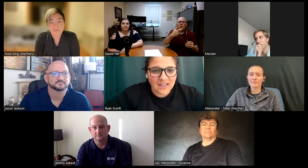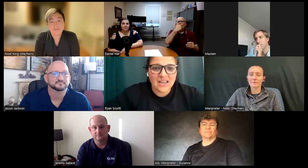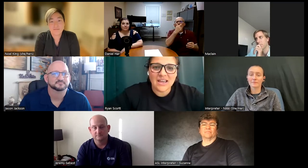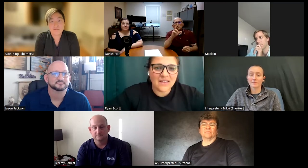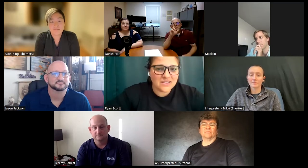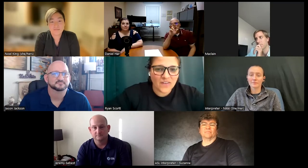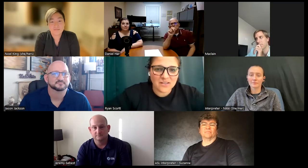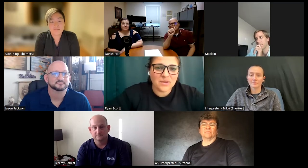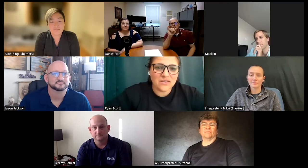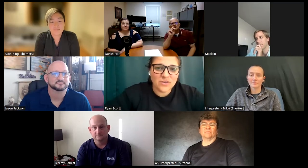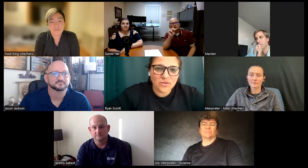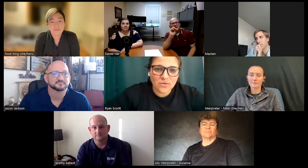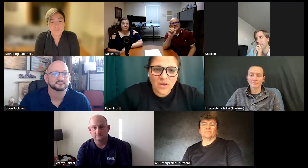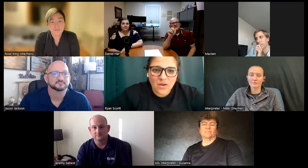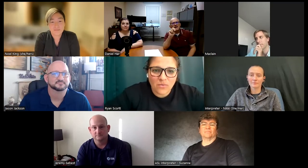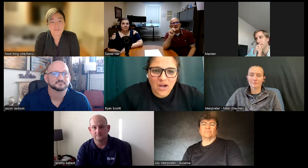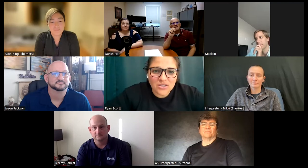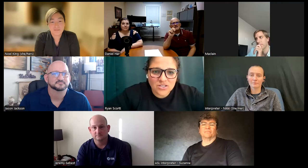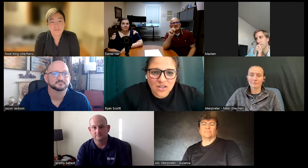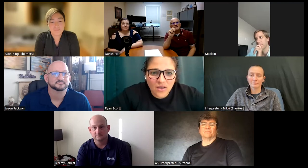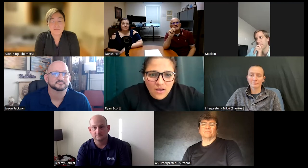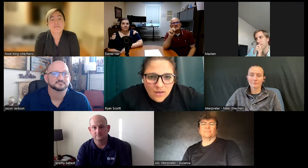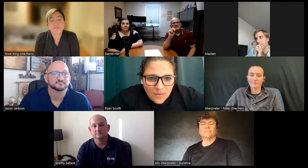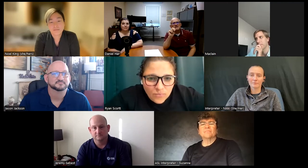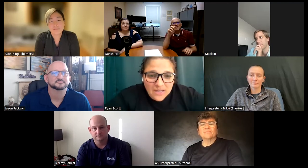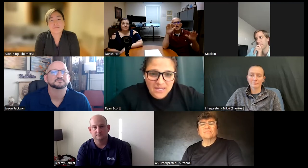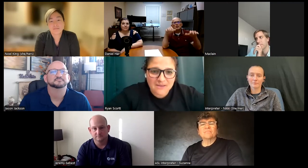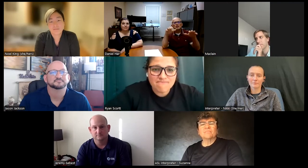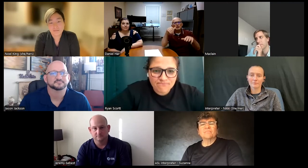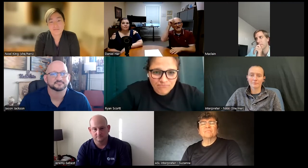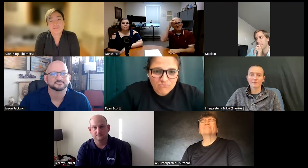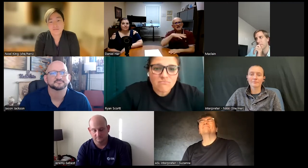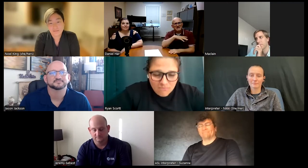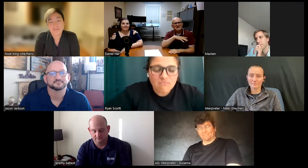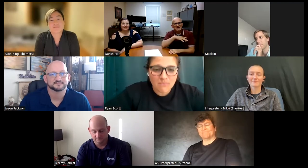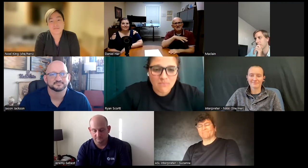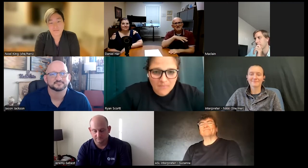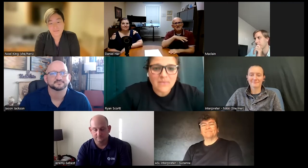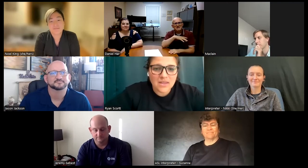and that's fine but if you watch uh Rain Man